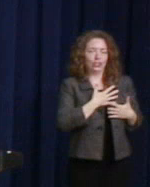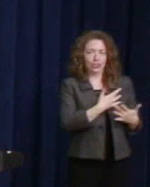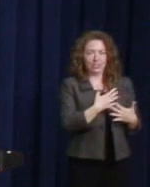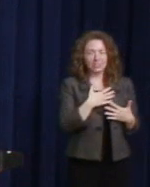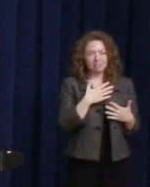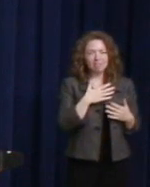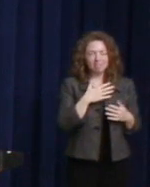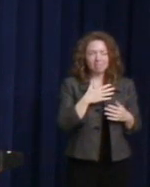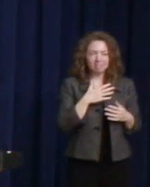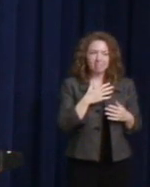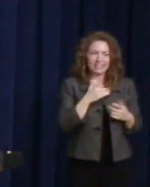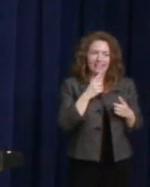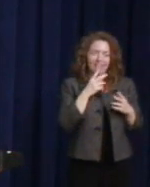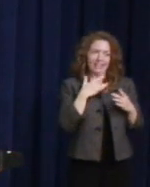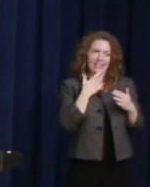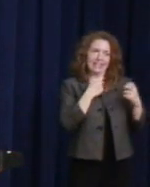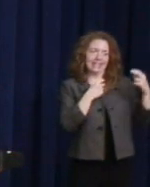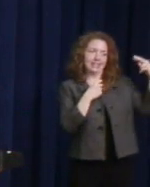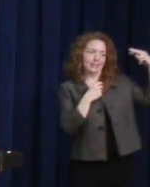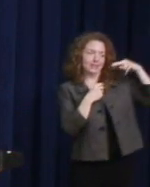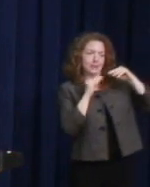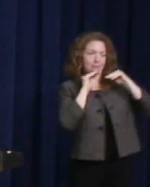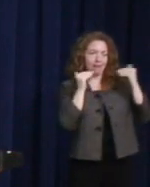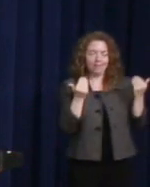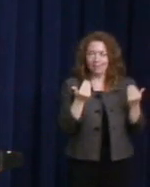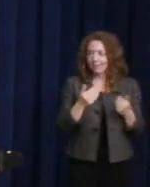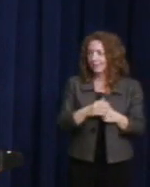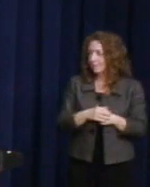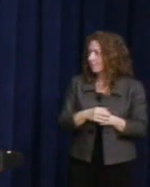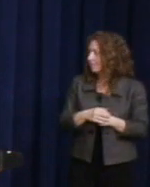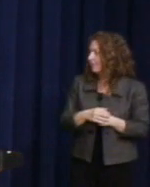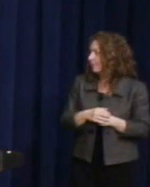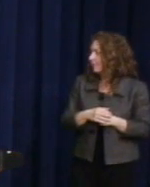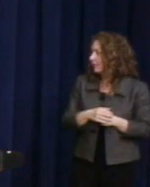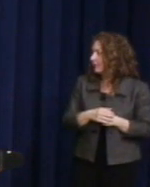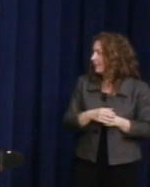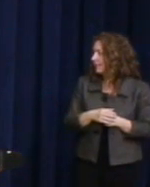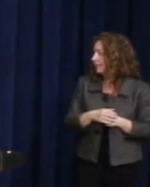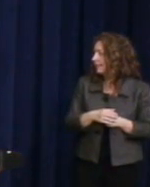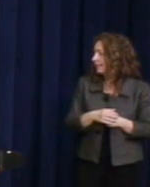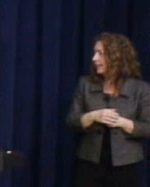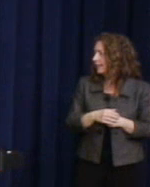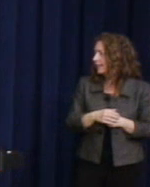I find it a little bit ironic in a wonderful